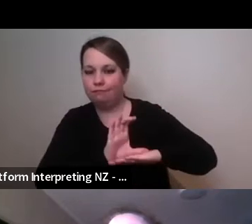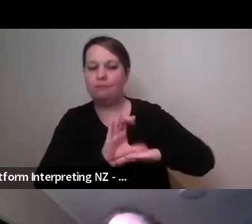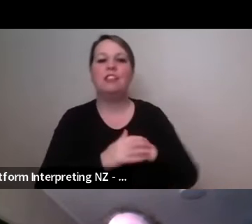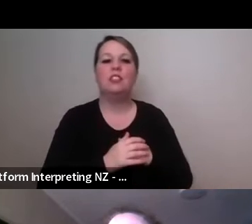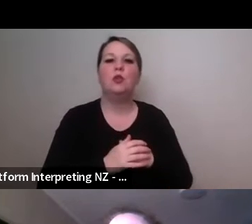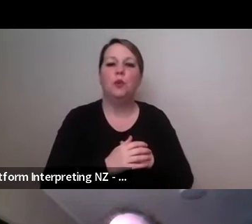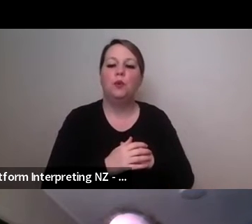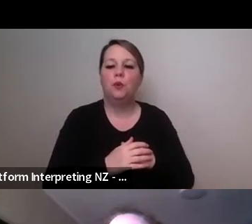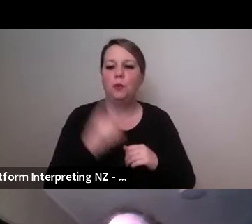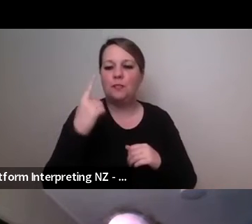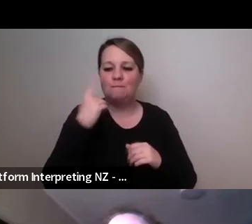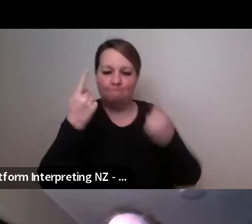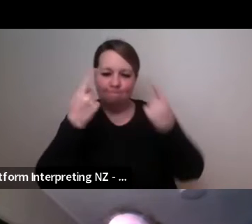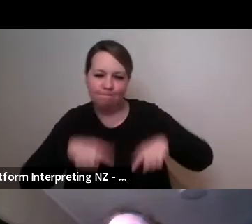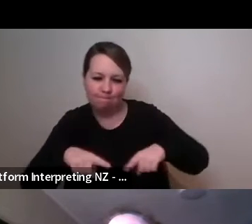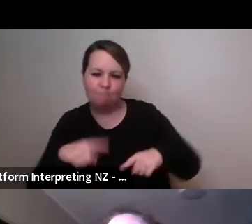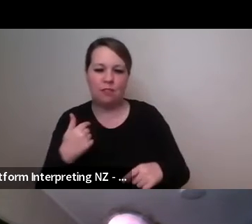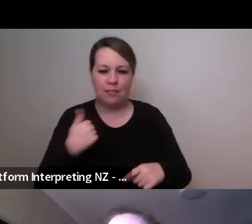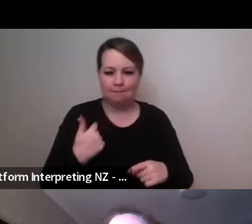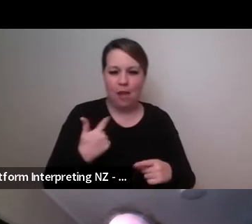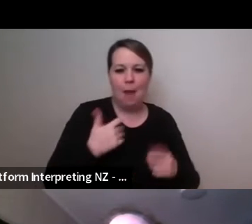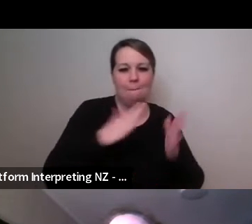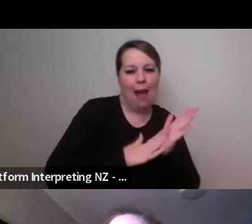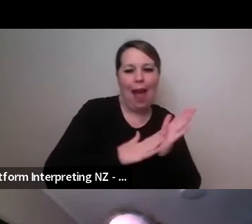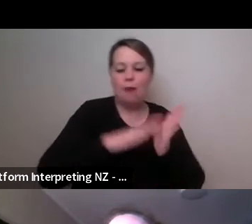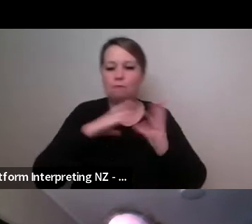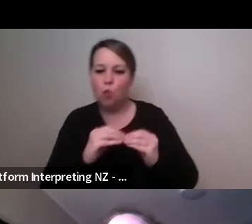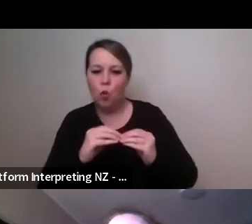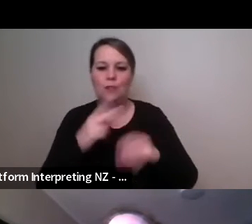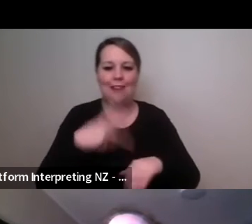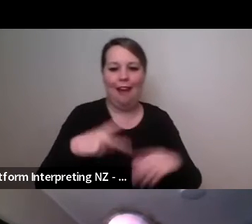where is the work that I that I want to make so we're going through some strategic planning right at